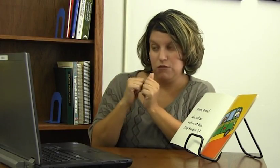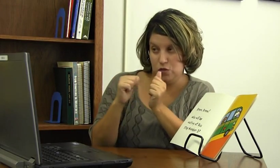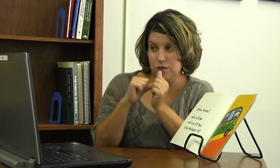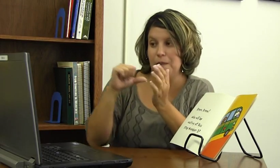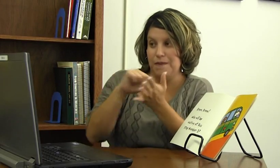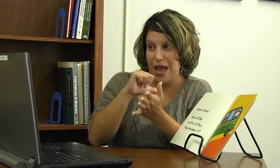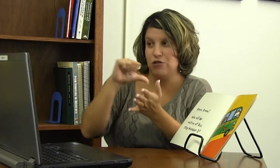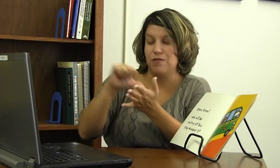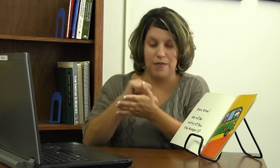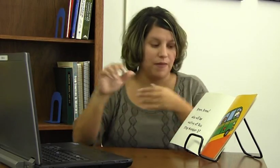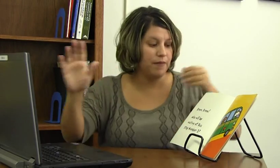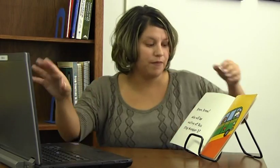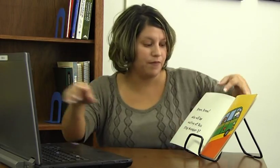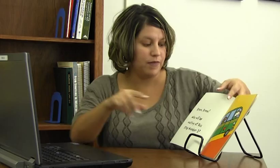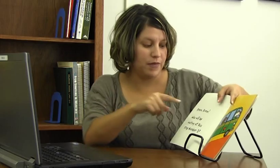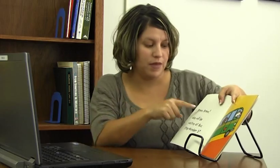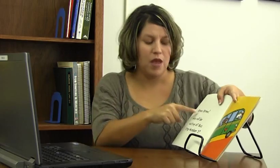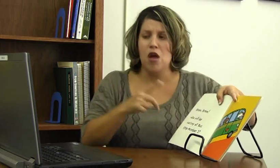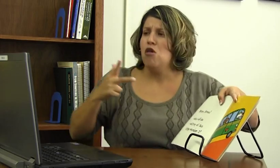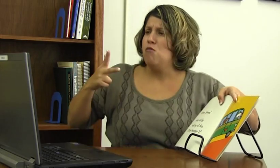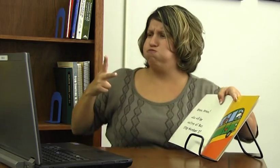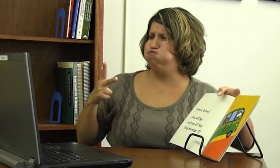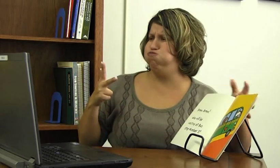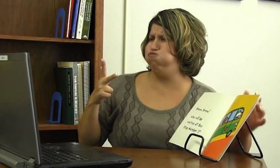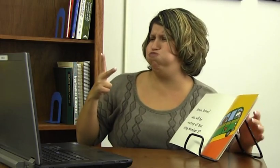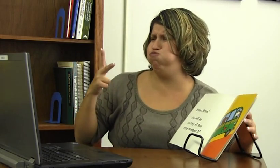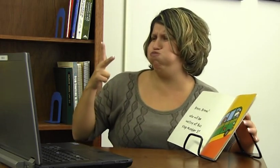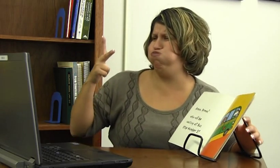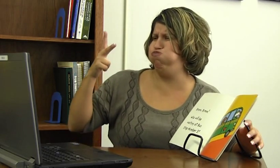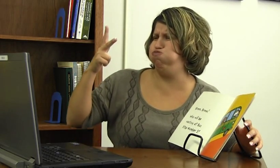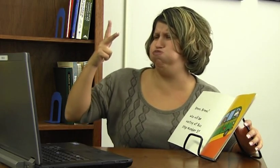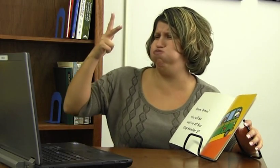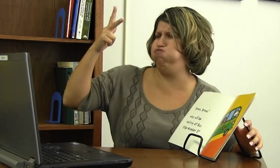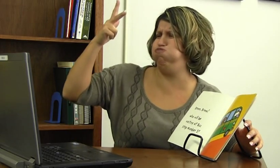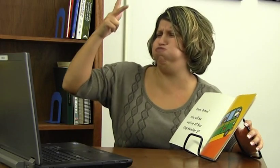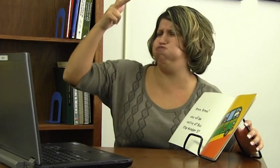"OK. Now, we're going to take turms.